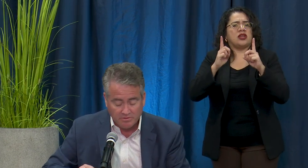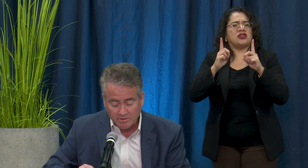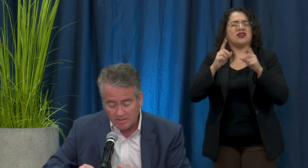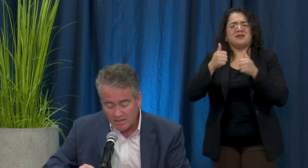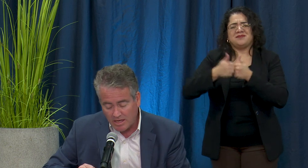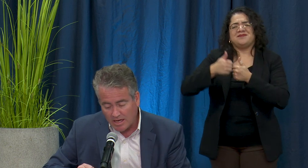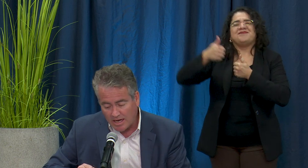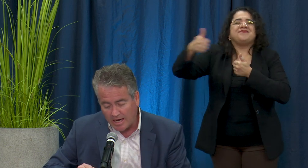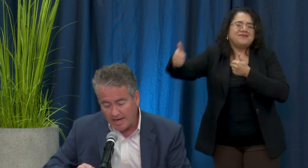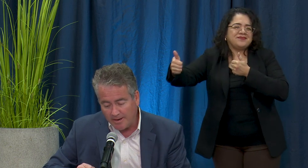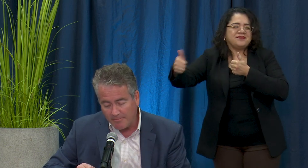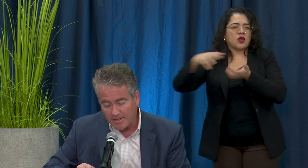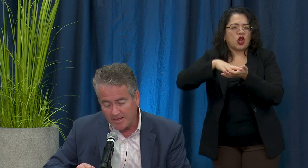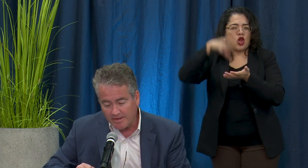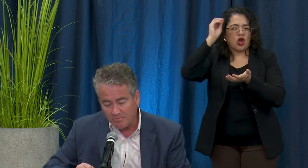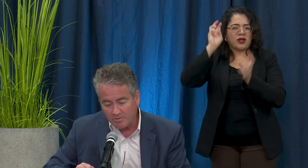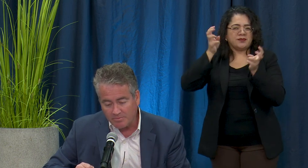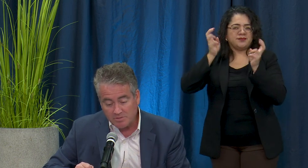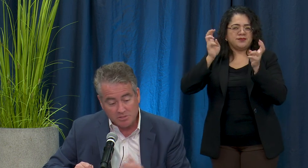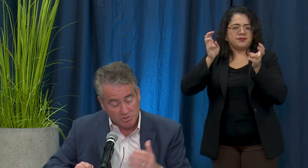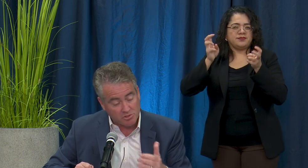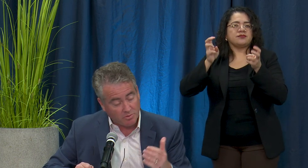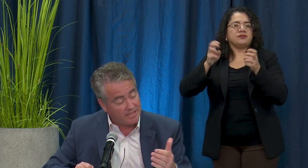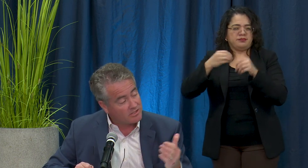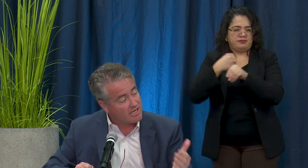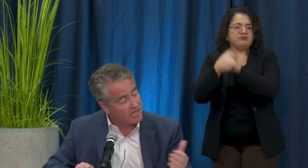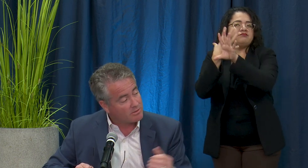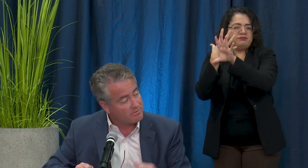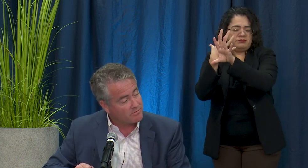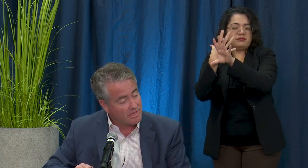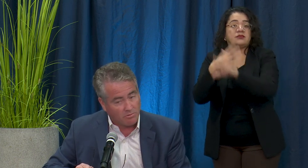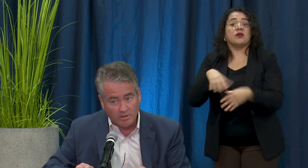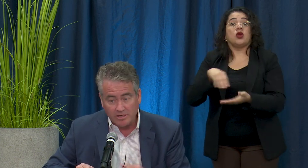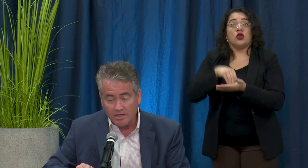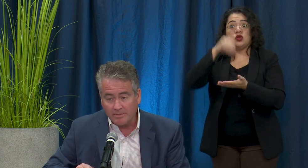you will and students will be held accountable for that work coming